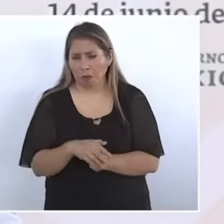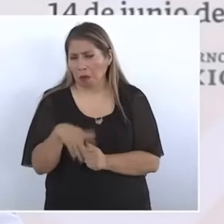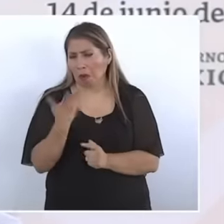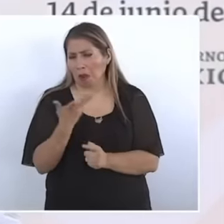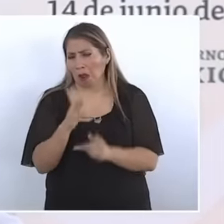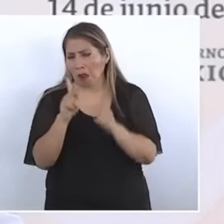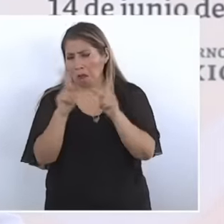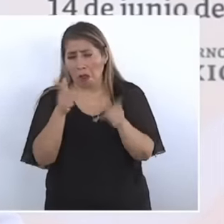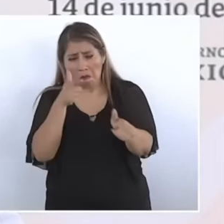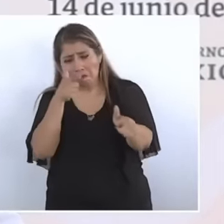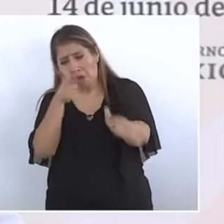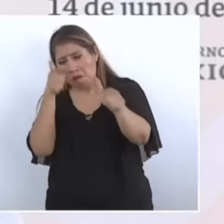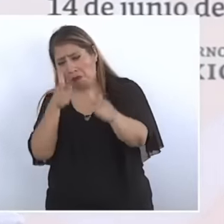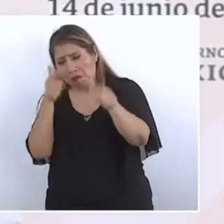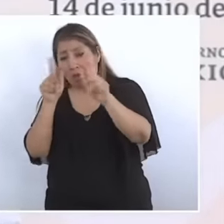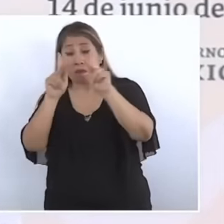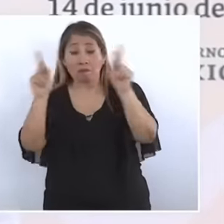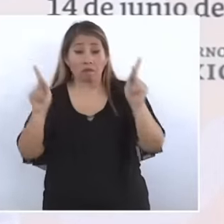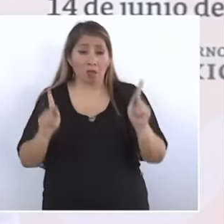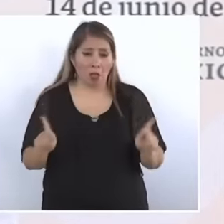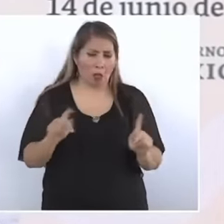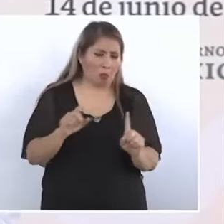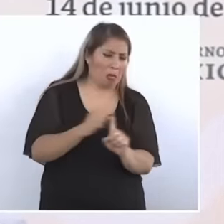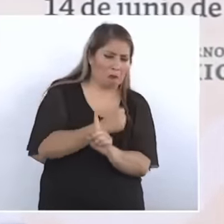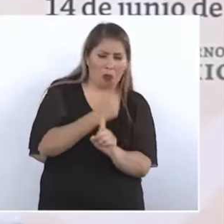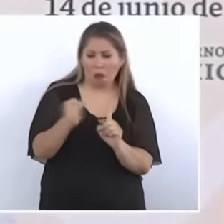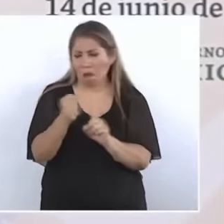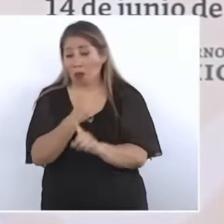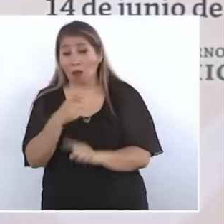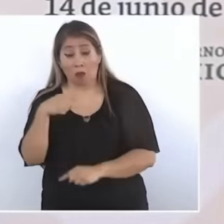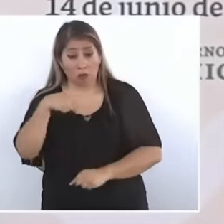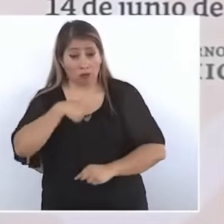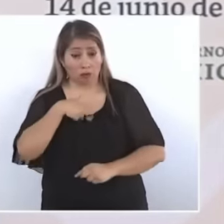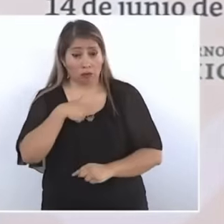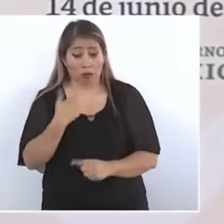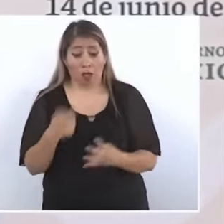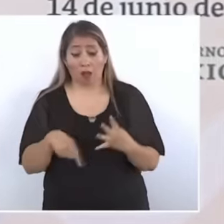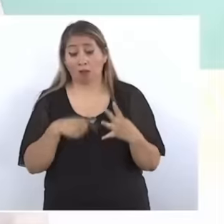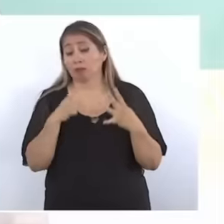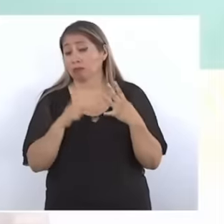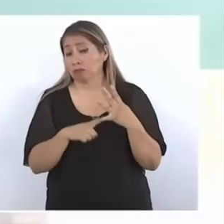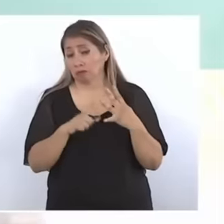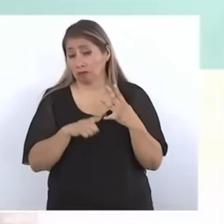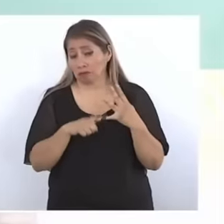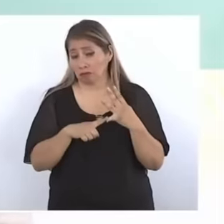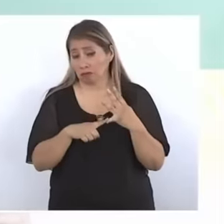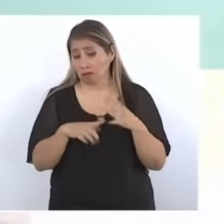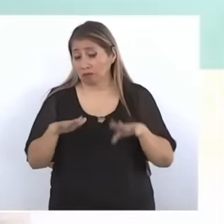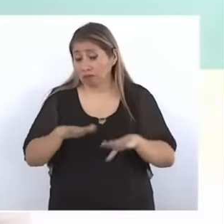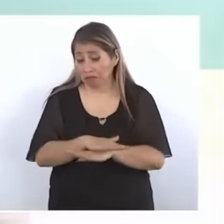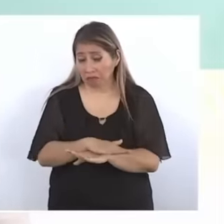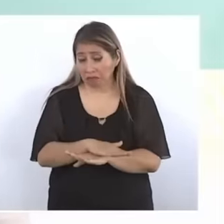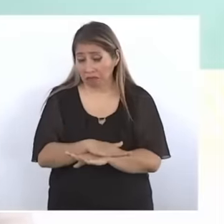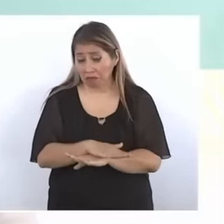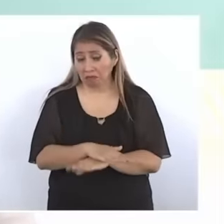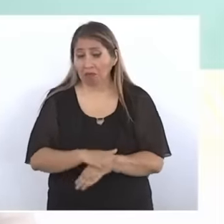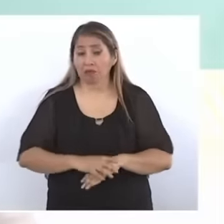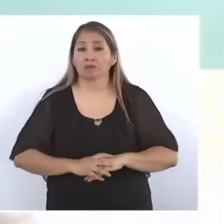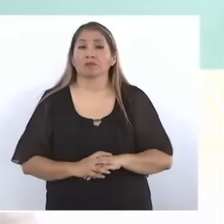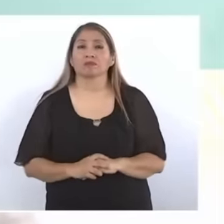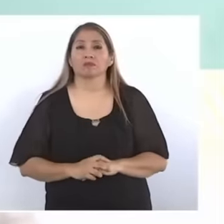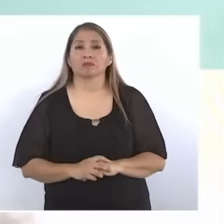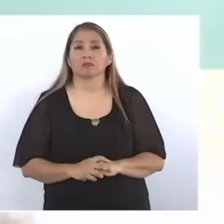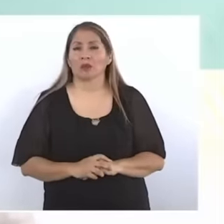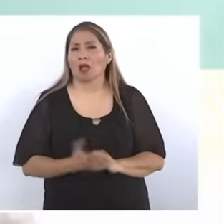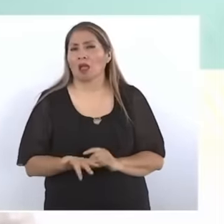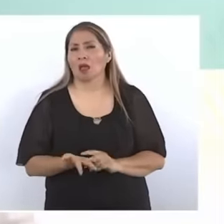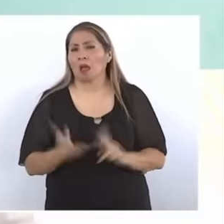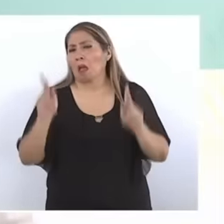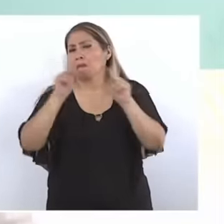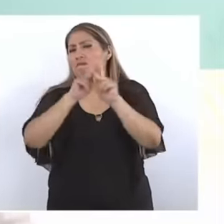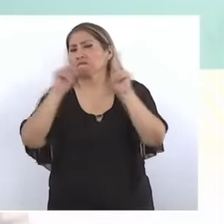weapons there was violence, we are carrying out this fourth transformation in a peaceful way